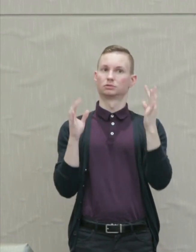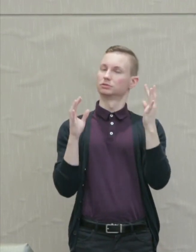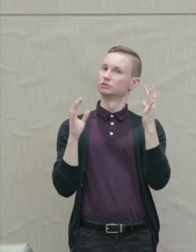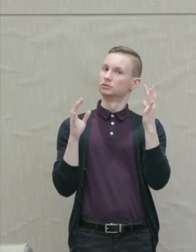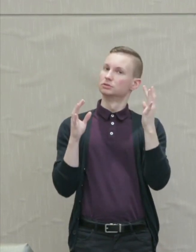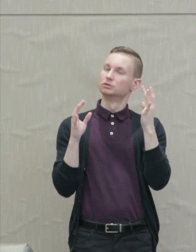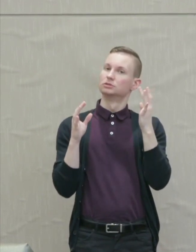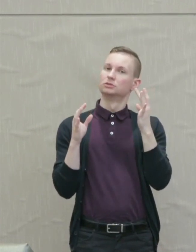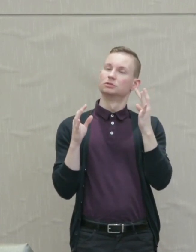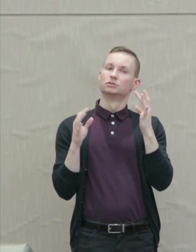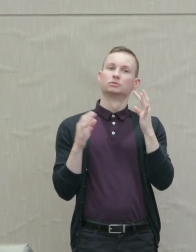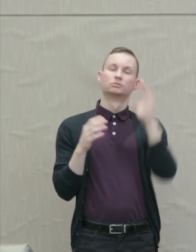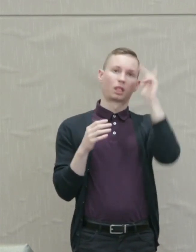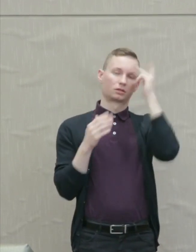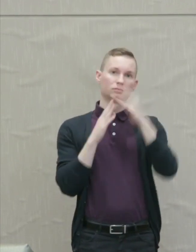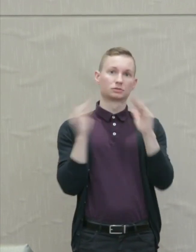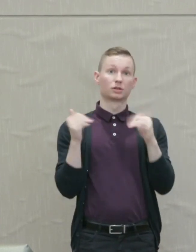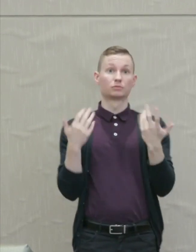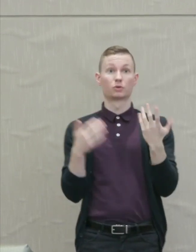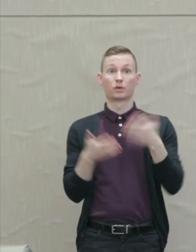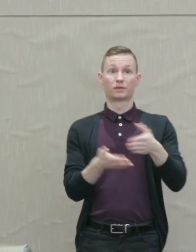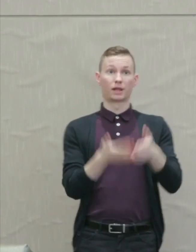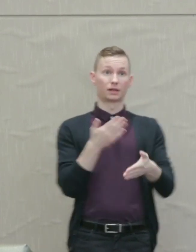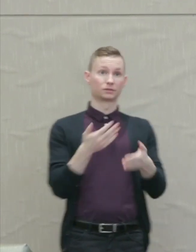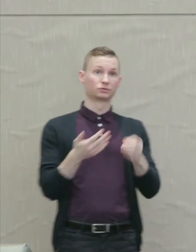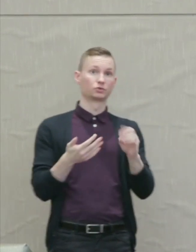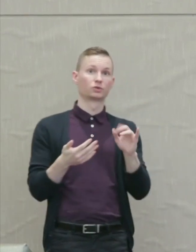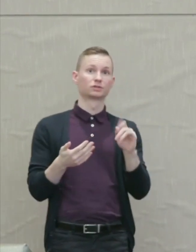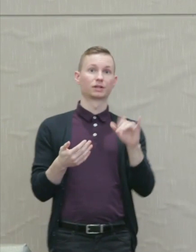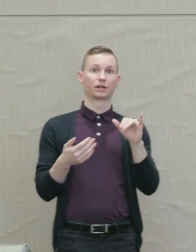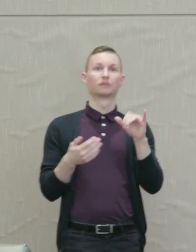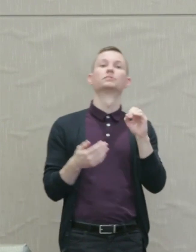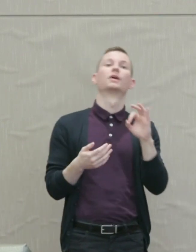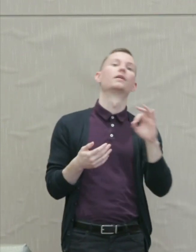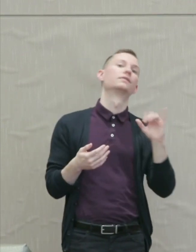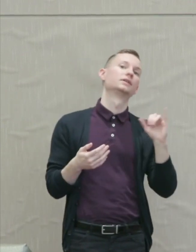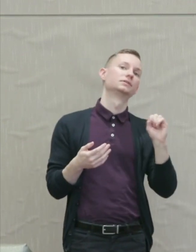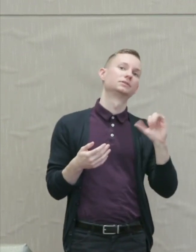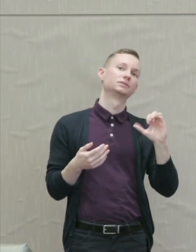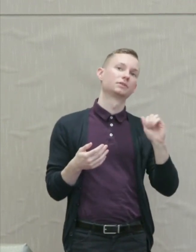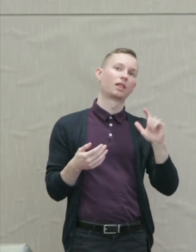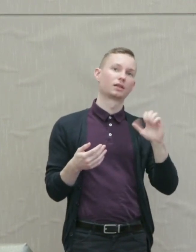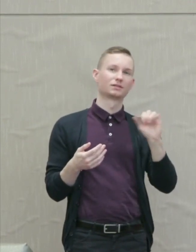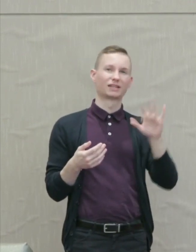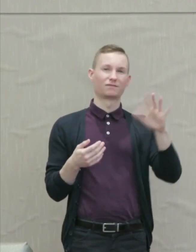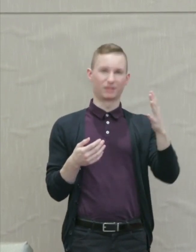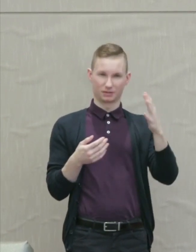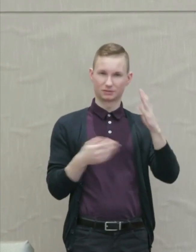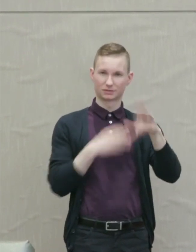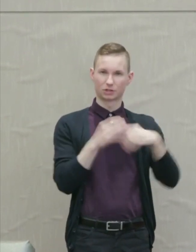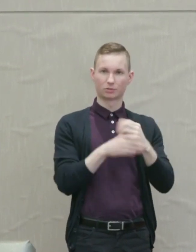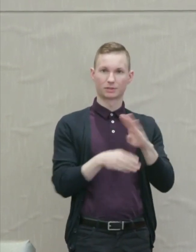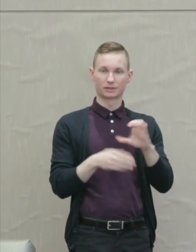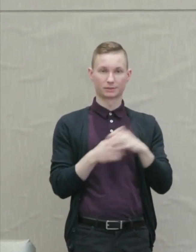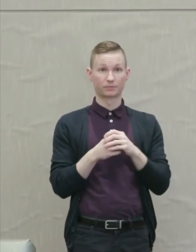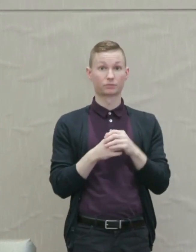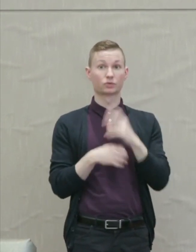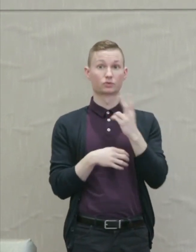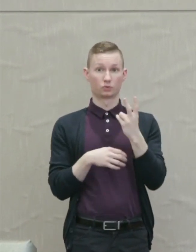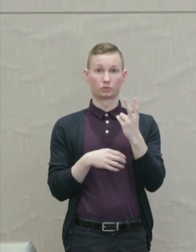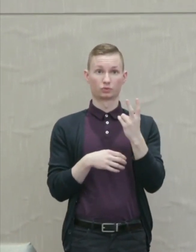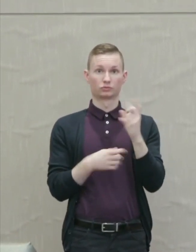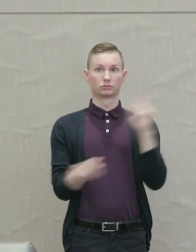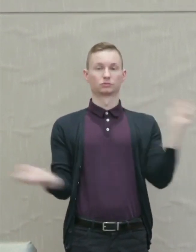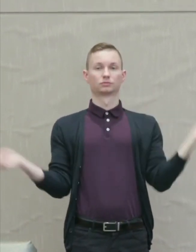So at the end of the Oresteia of Aeschylus which was in the fifth century BC, two transformations